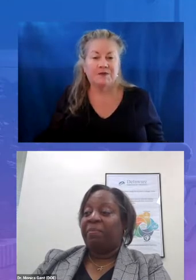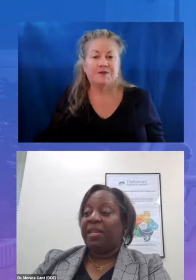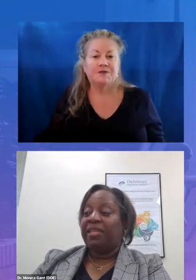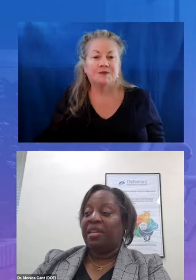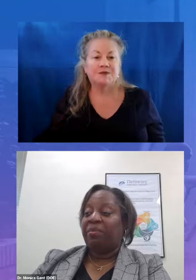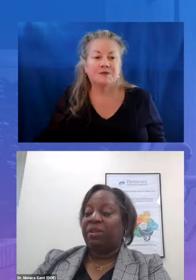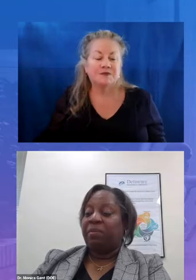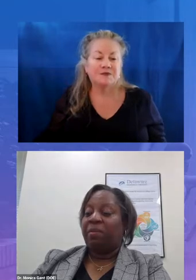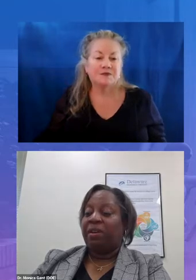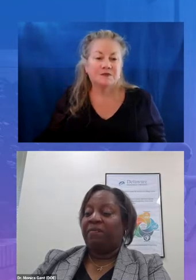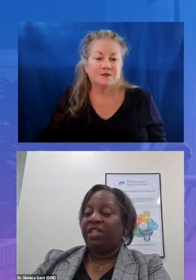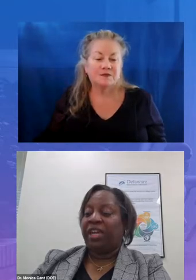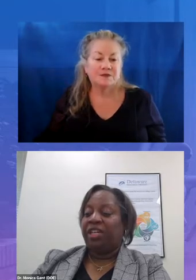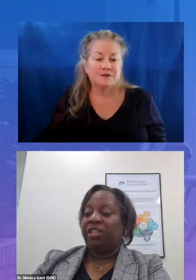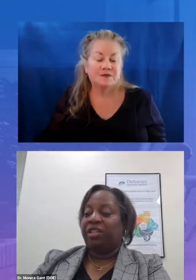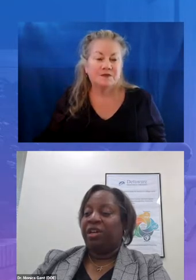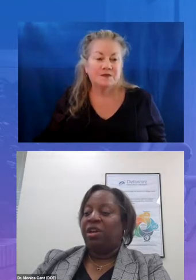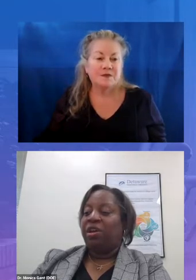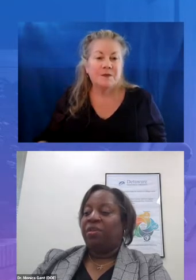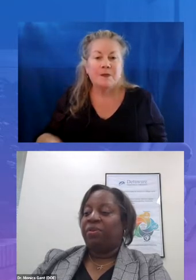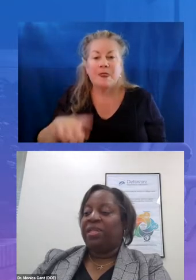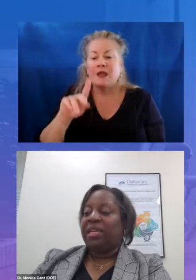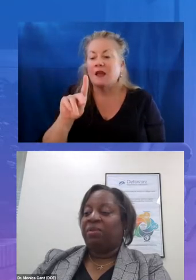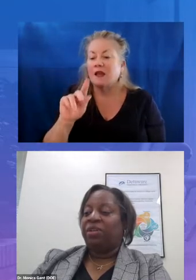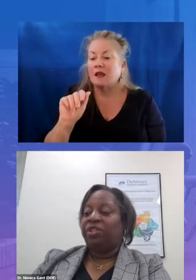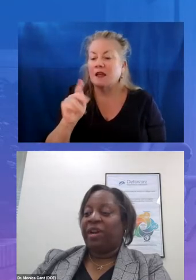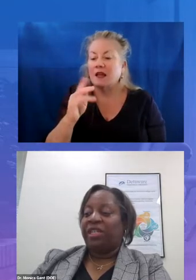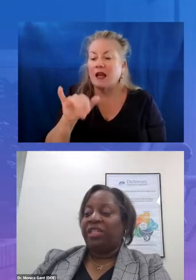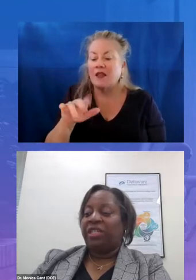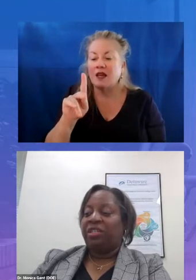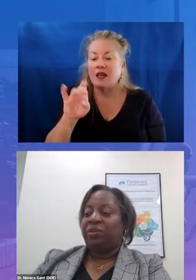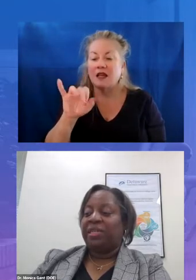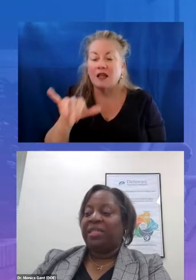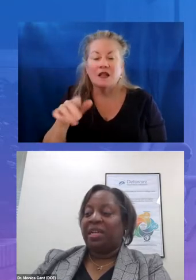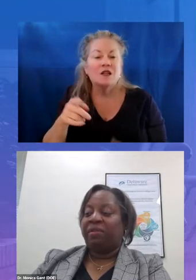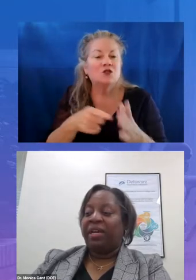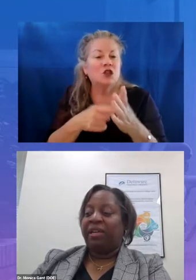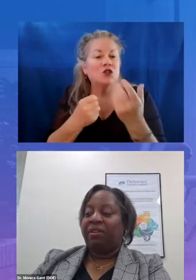the delaware department of education through the delaware strategy to accelerate learning